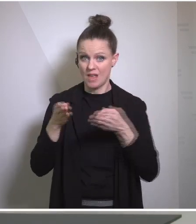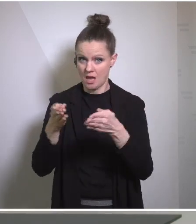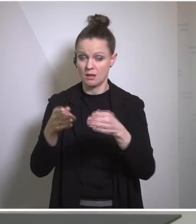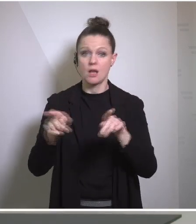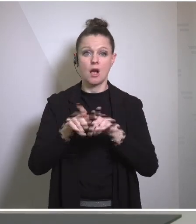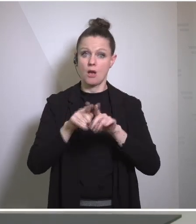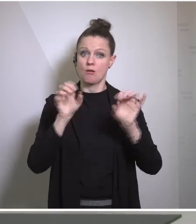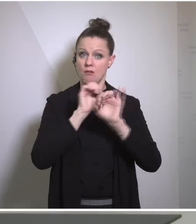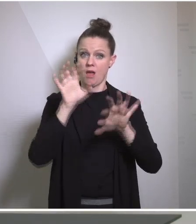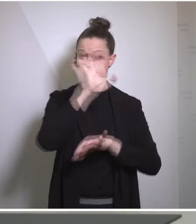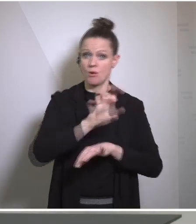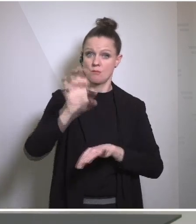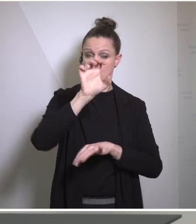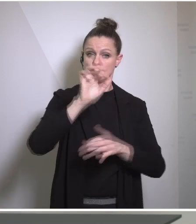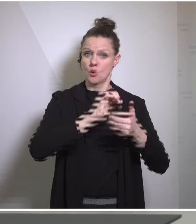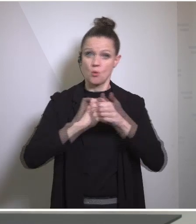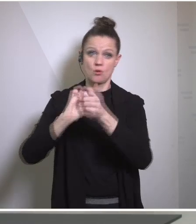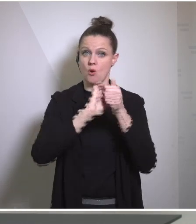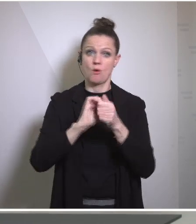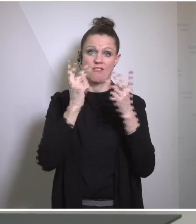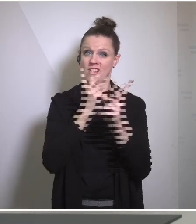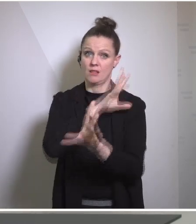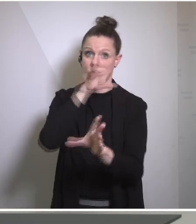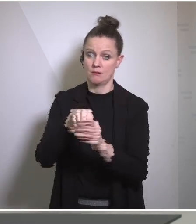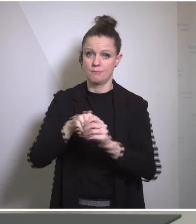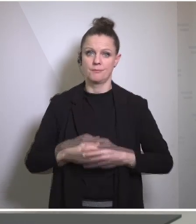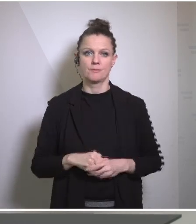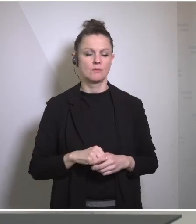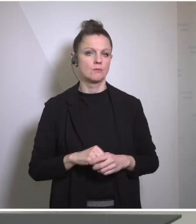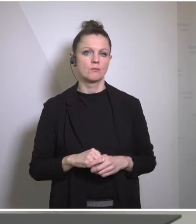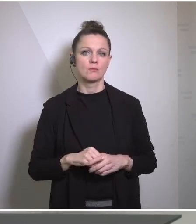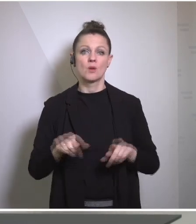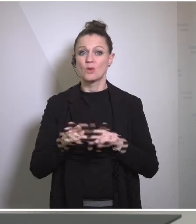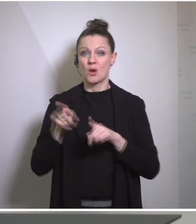with the European Union. And we also encourage the leaders in Bosnia and Herzegovina to move